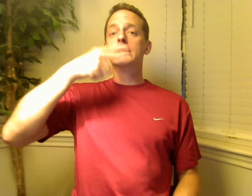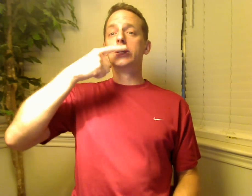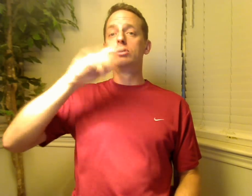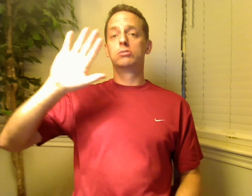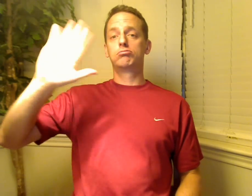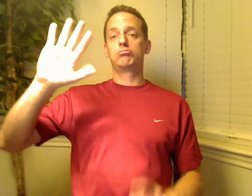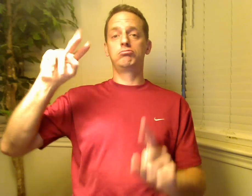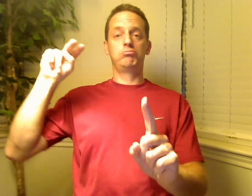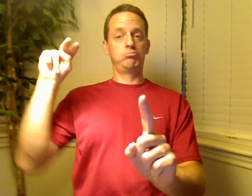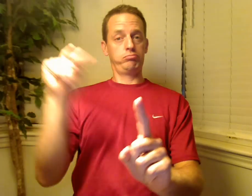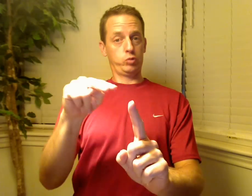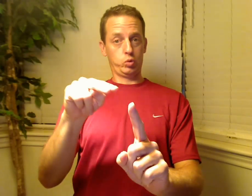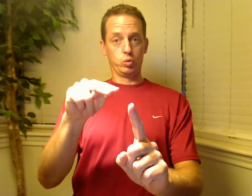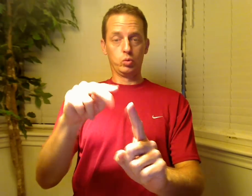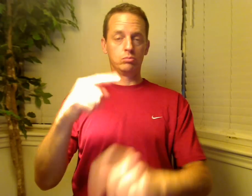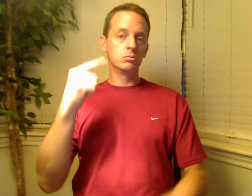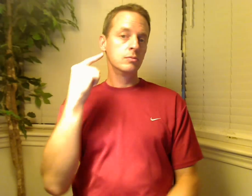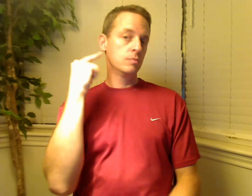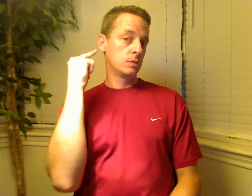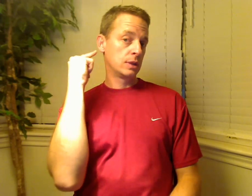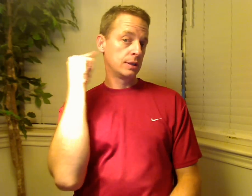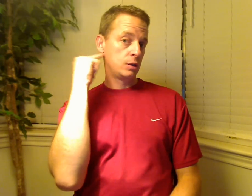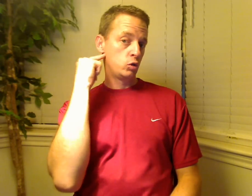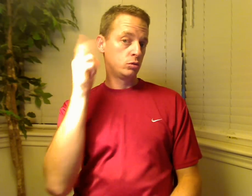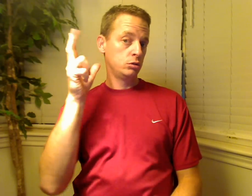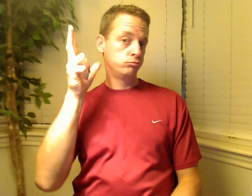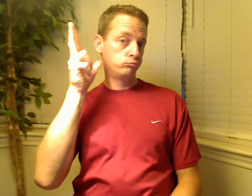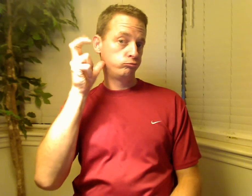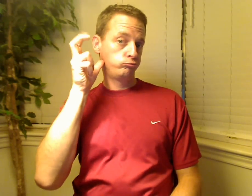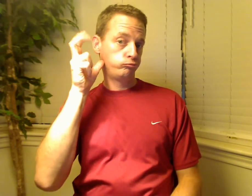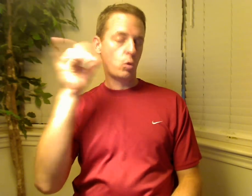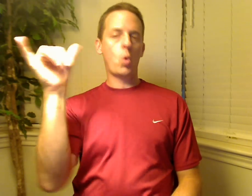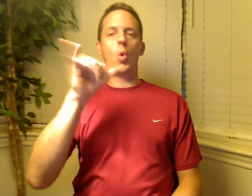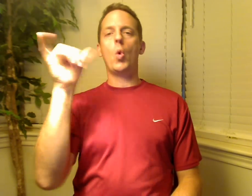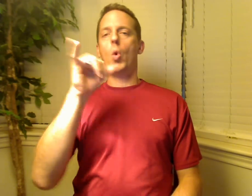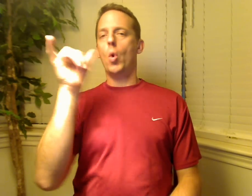It is because of hearing anything.